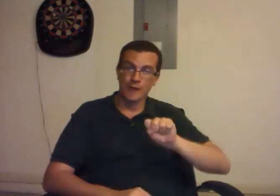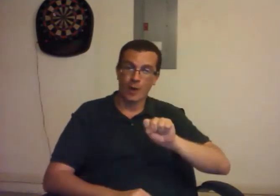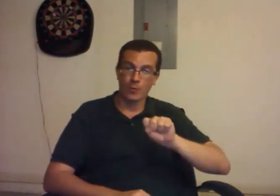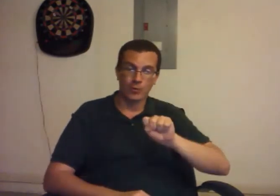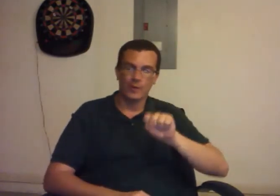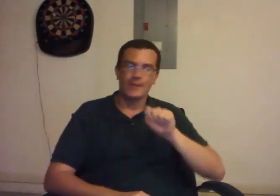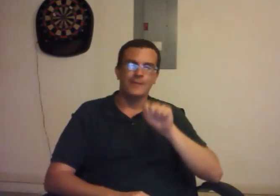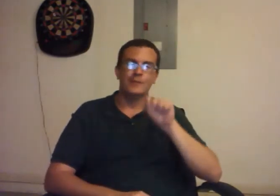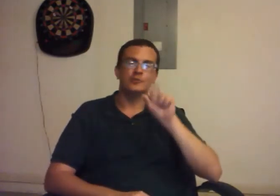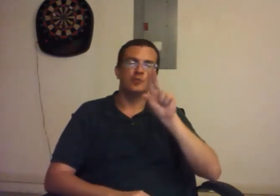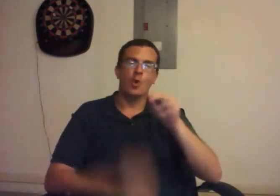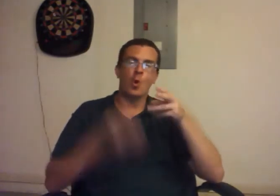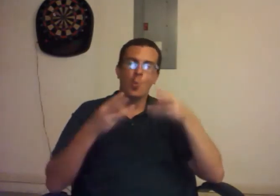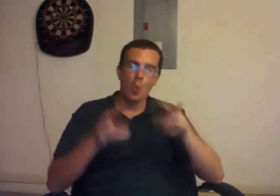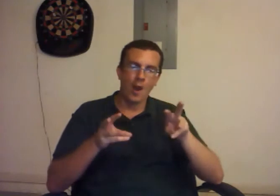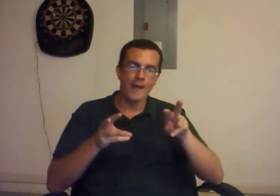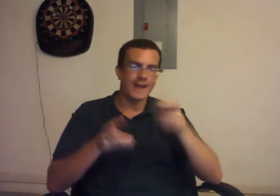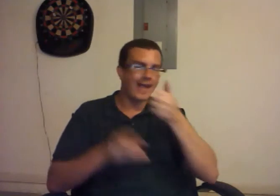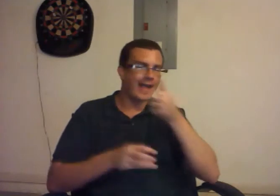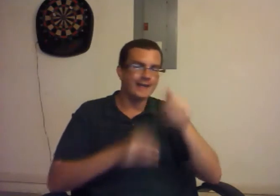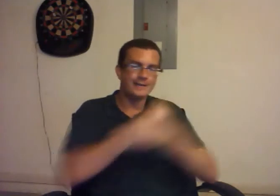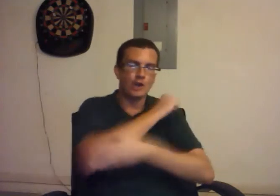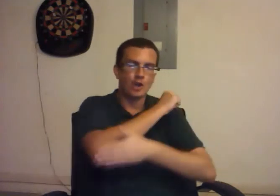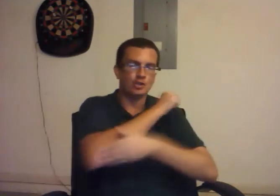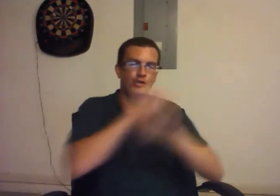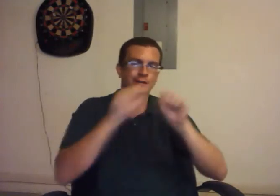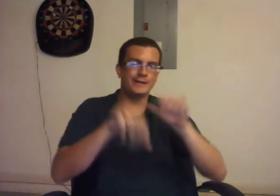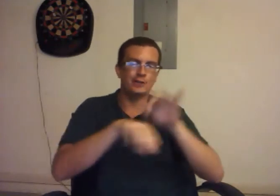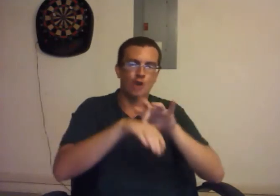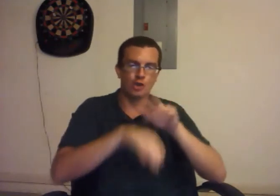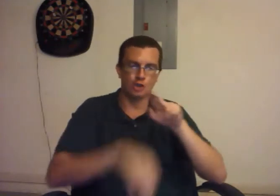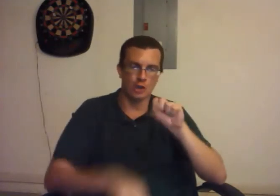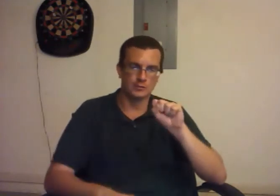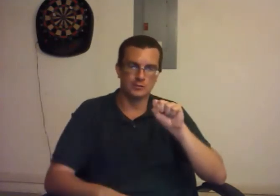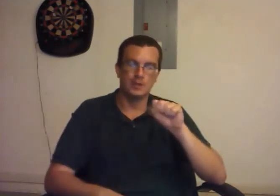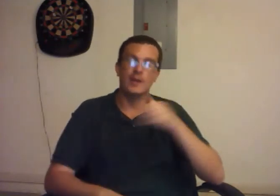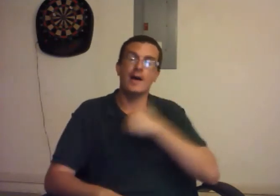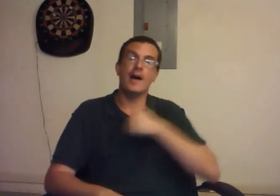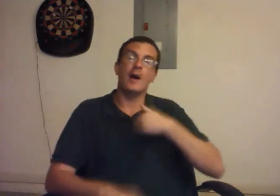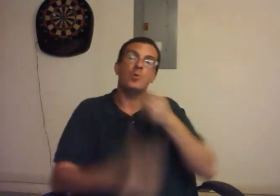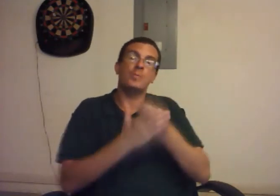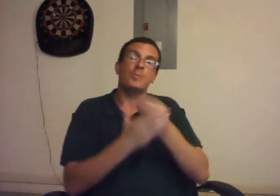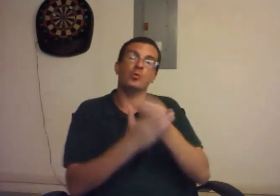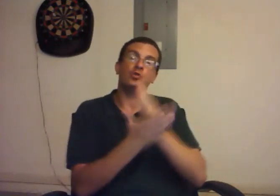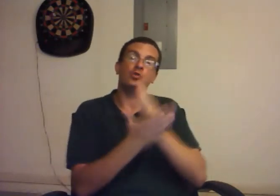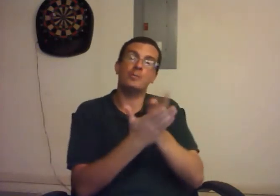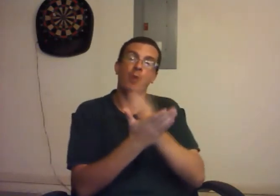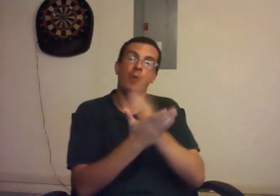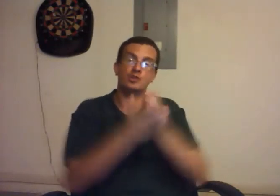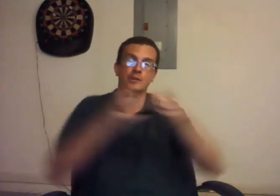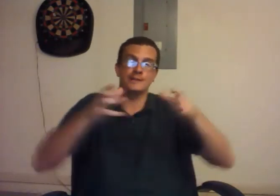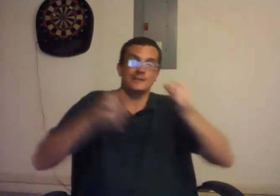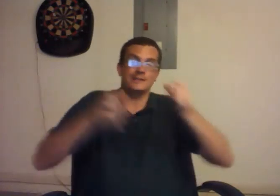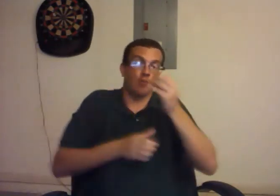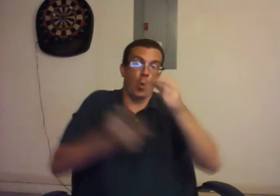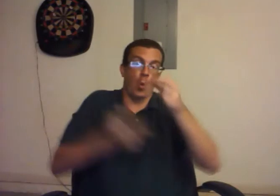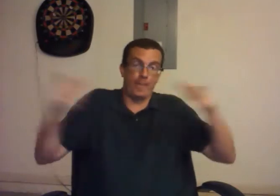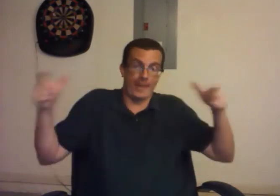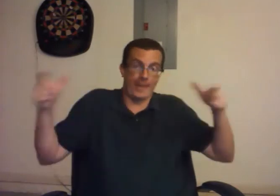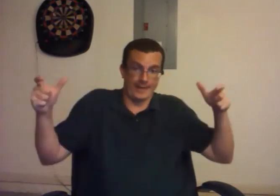There's no way any country can touch us. Our military budget is so big that...